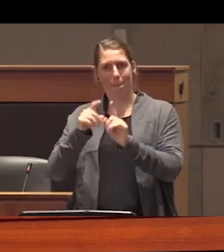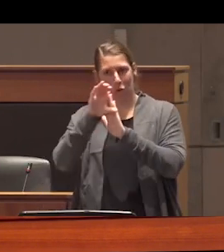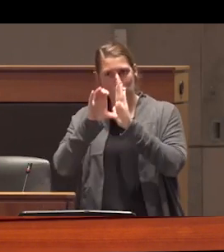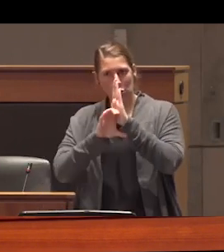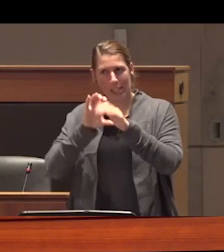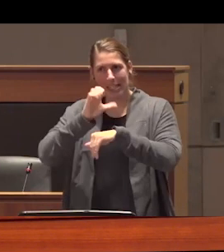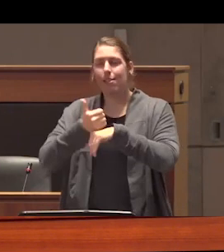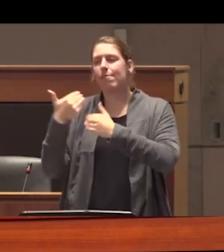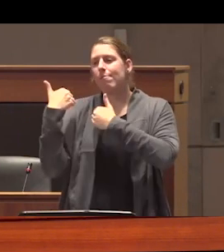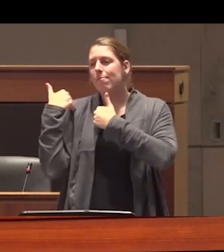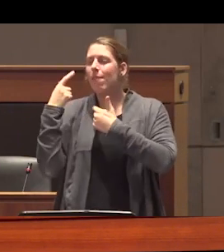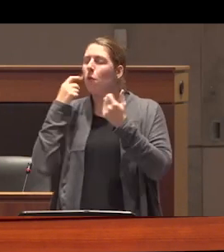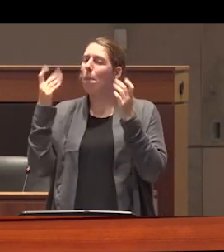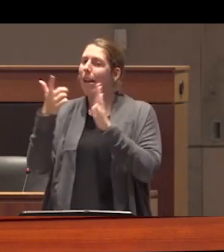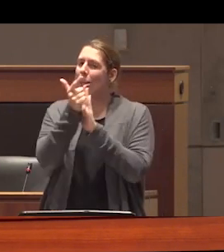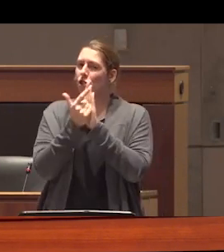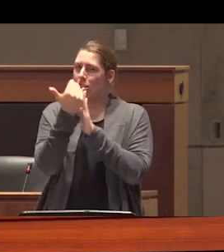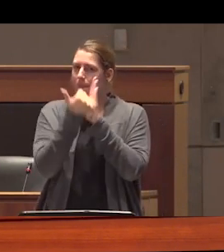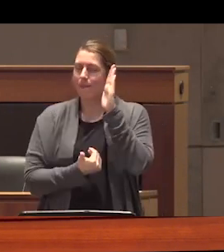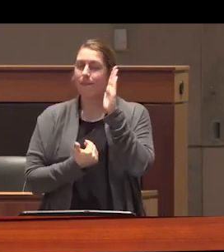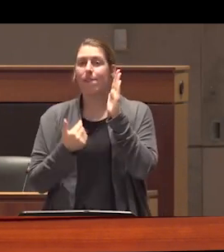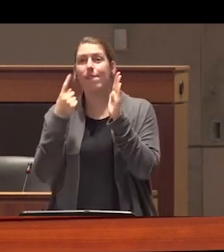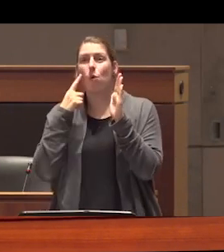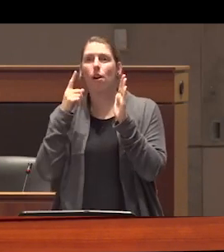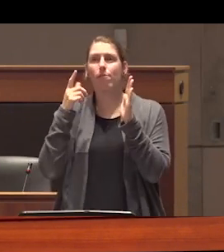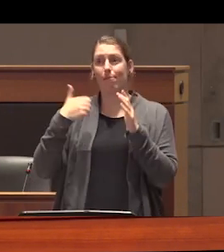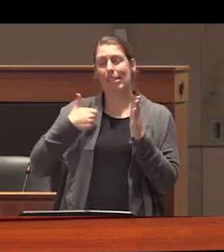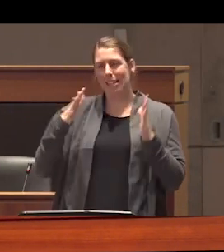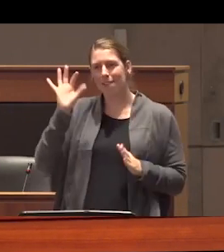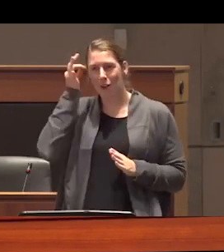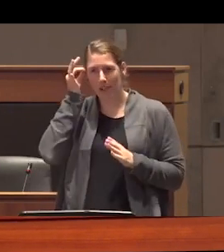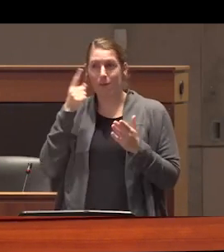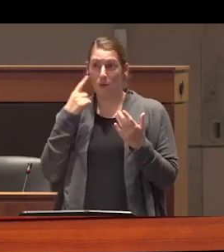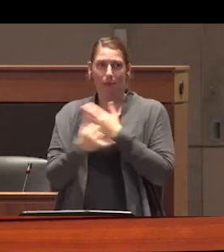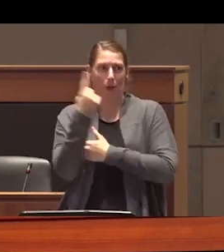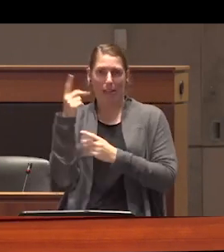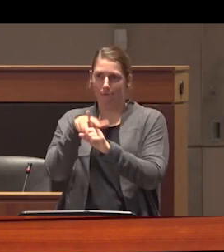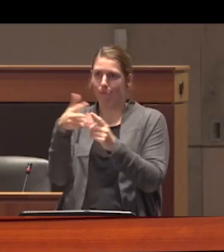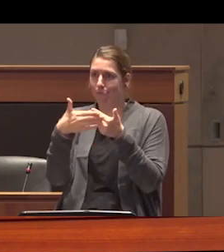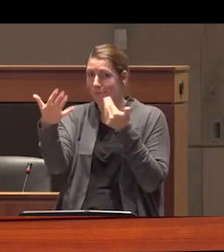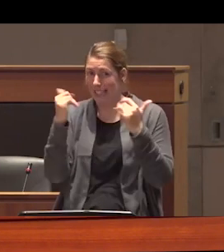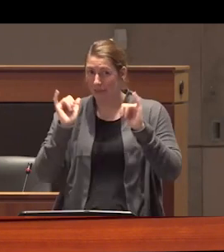responsible for much of the legislation underlying Canadian federalism today and I will point out